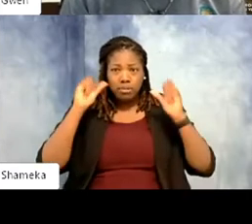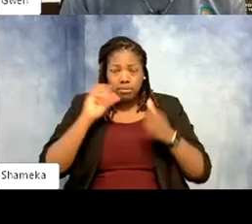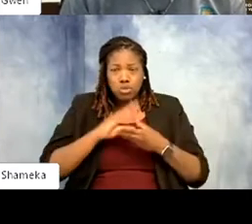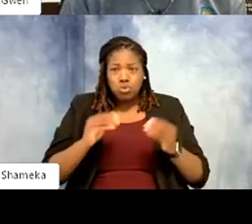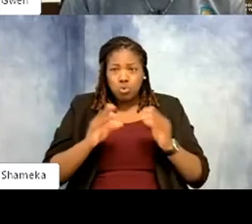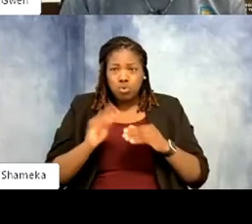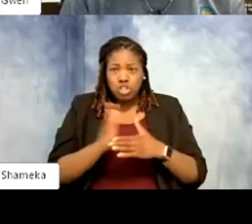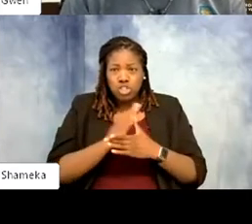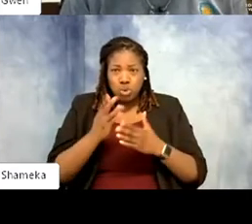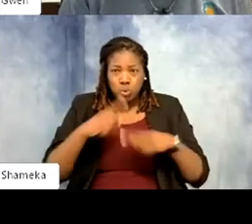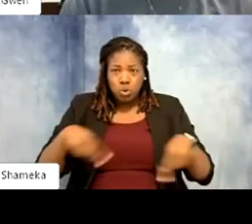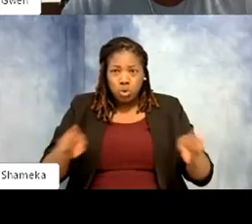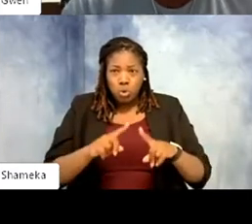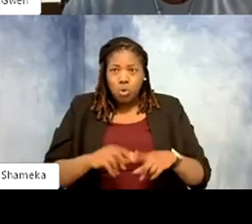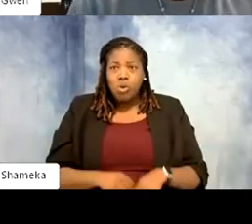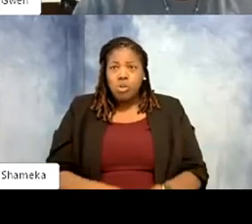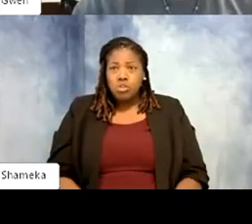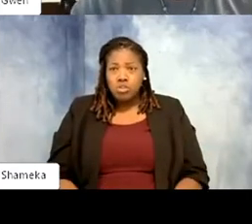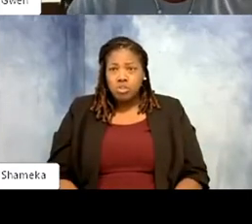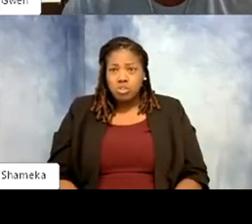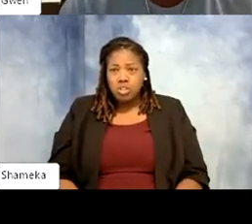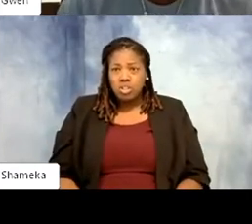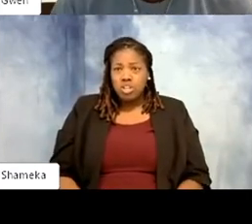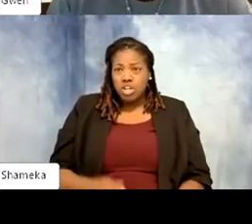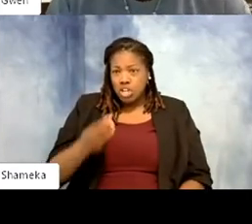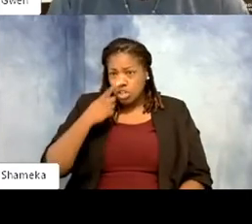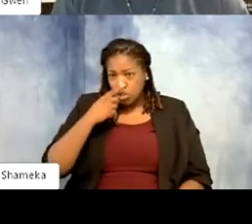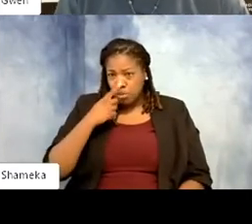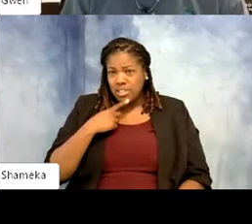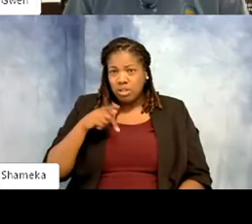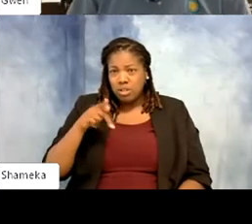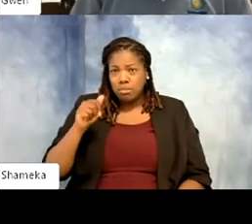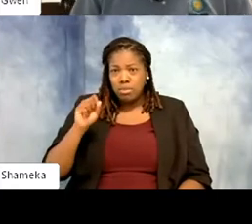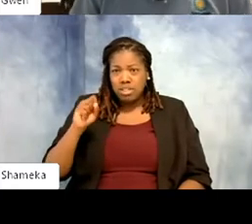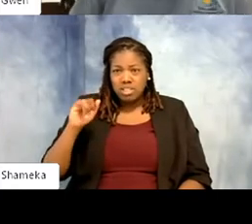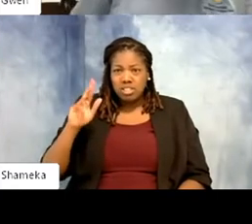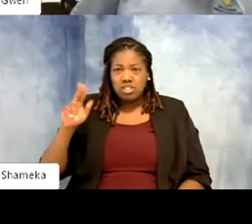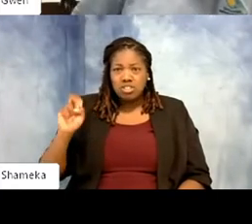Shellie: Can you tell us what a passerine is? >>Gwen: So passerines are a little smaller than what